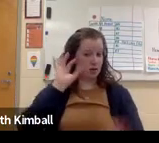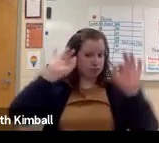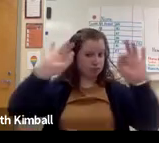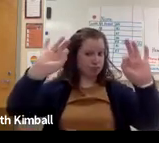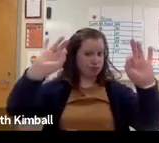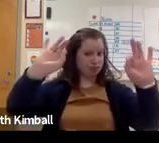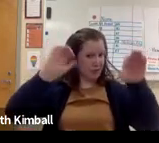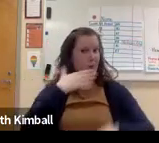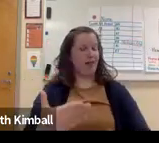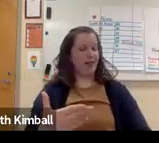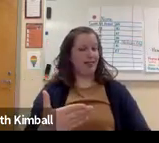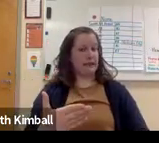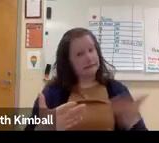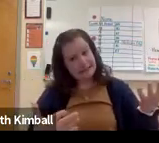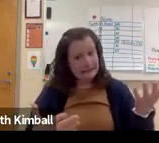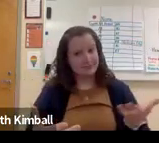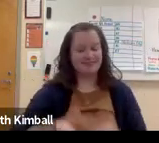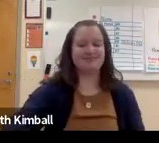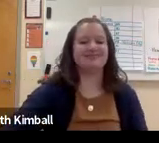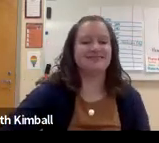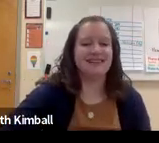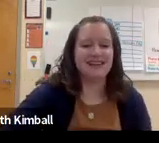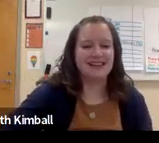Or for example, Alaska. They're doing pretty well.